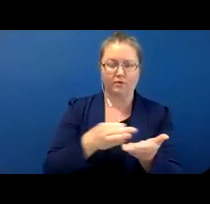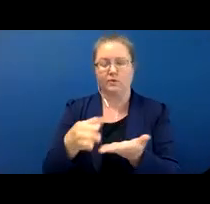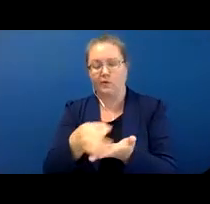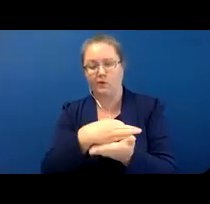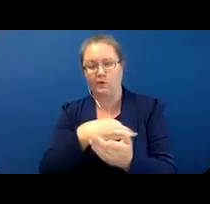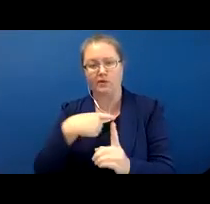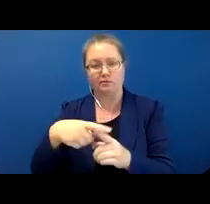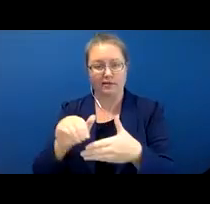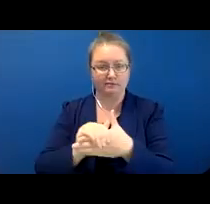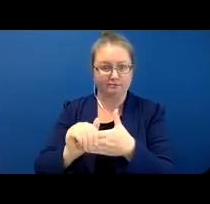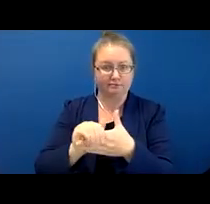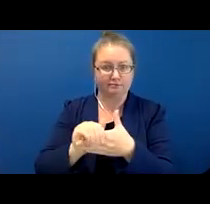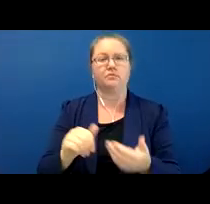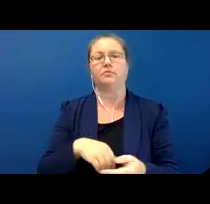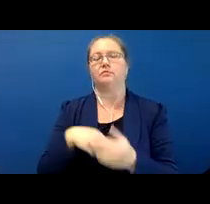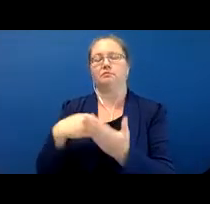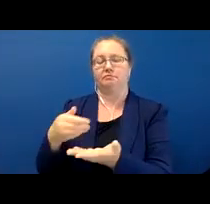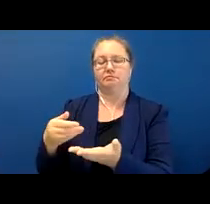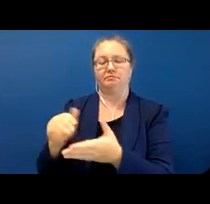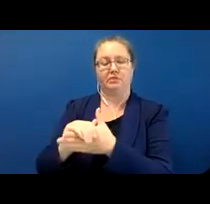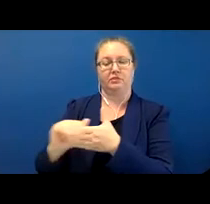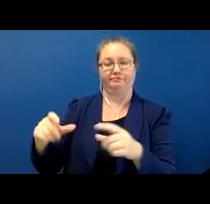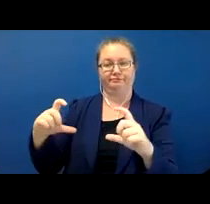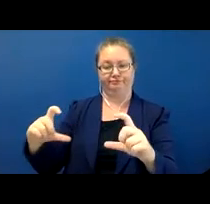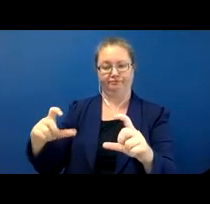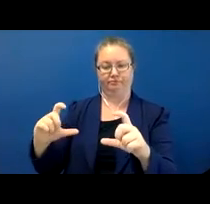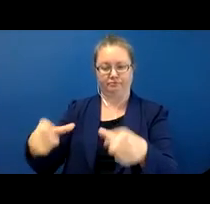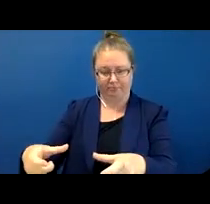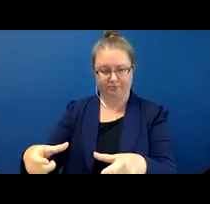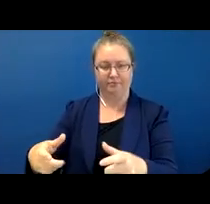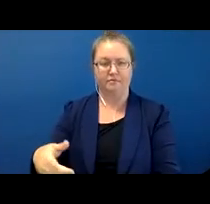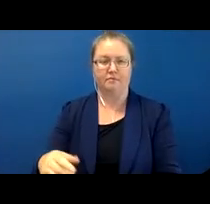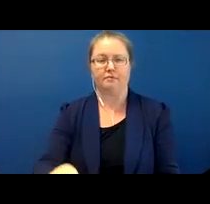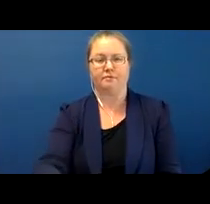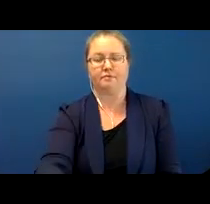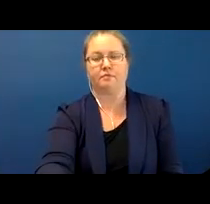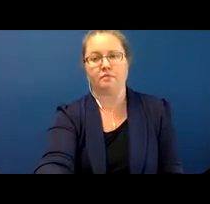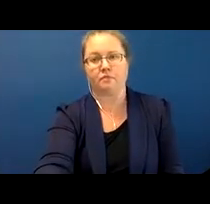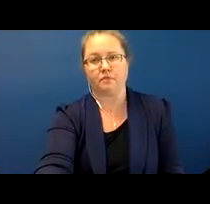those were the first examples that - one of the examples that Supalla used in order to